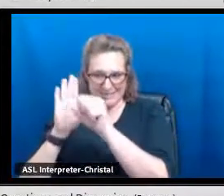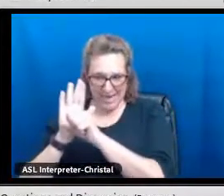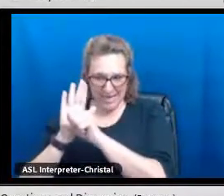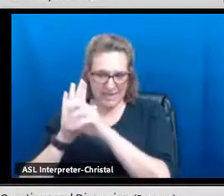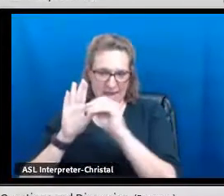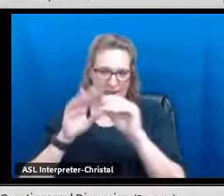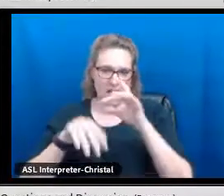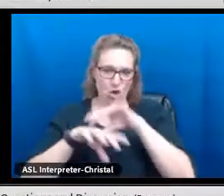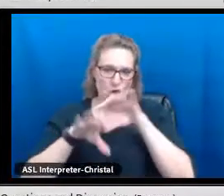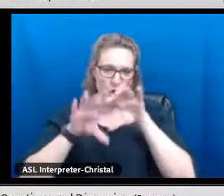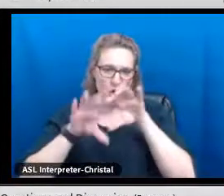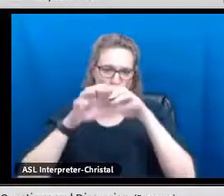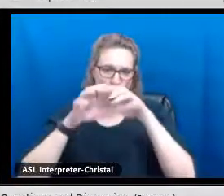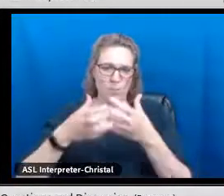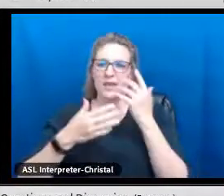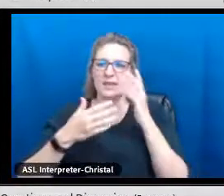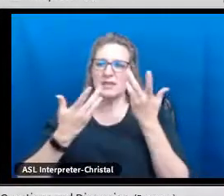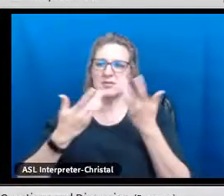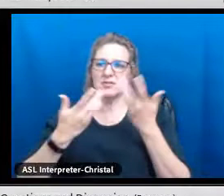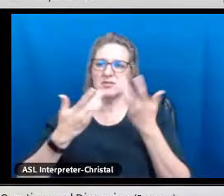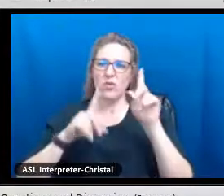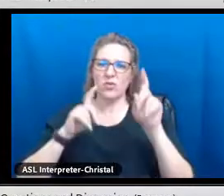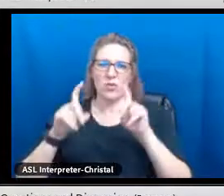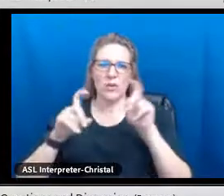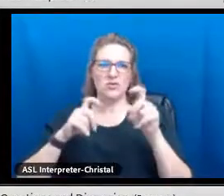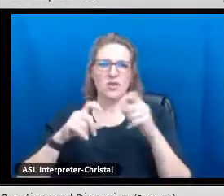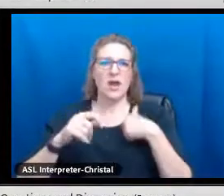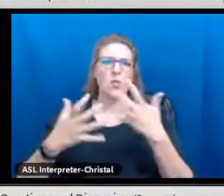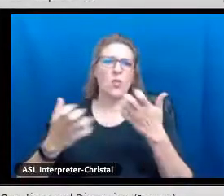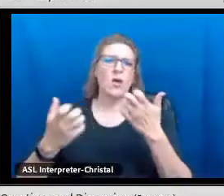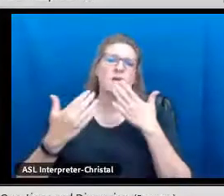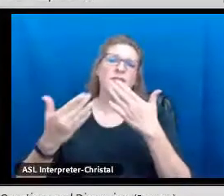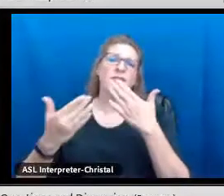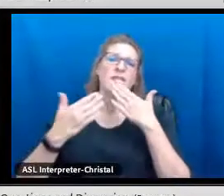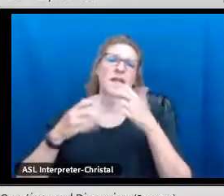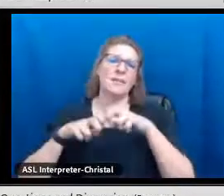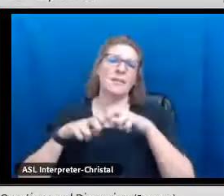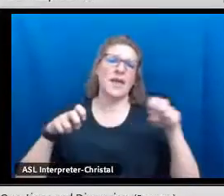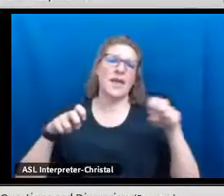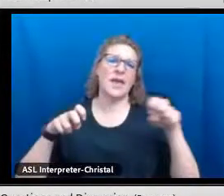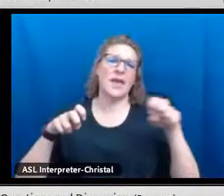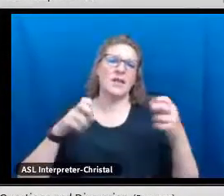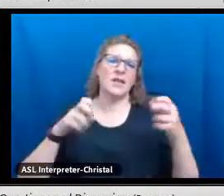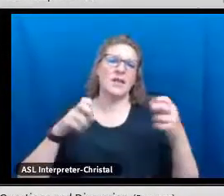APS offers both the state seal and the global seal. Okay.